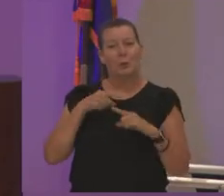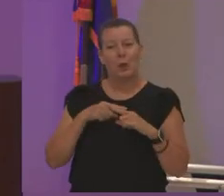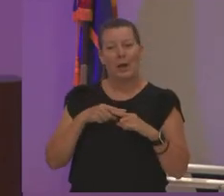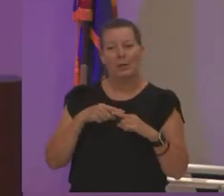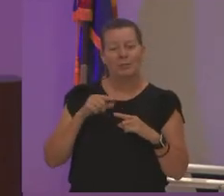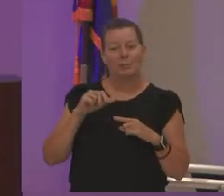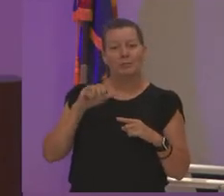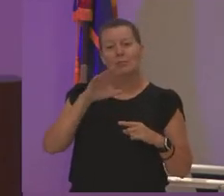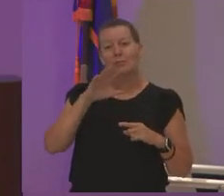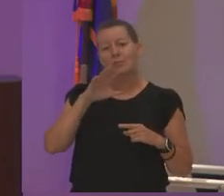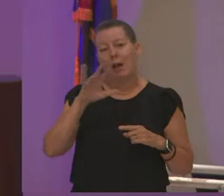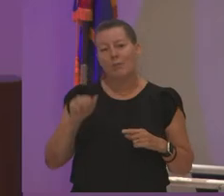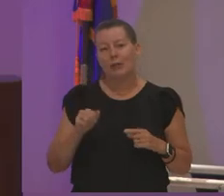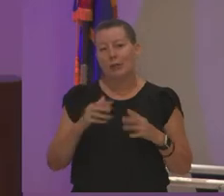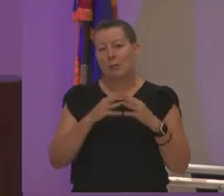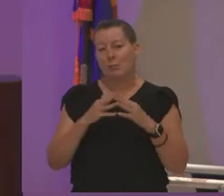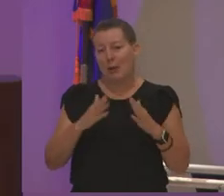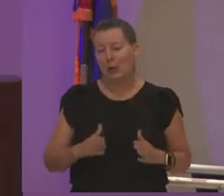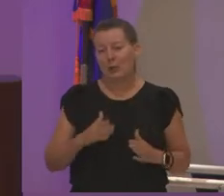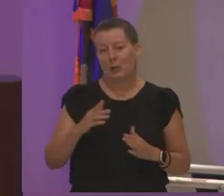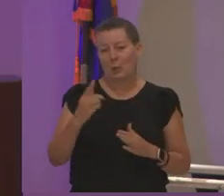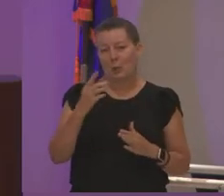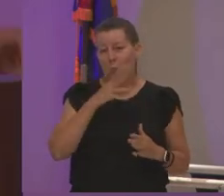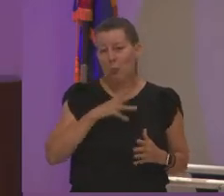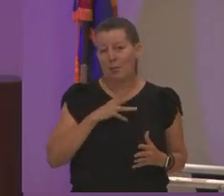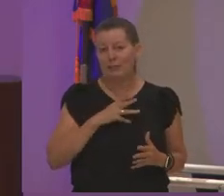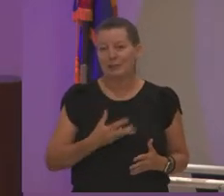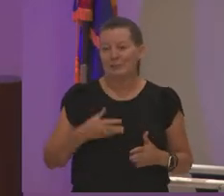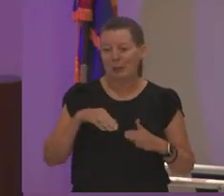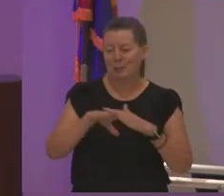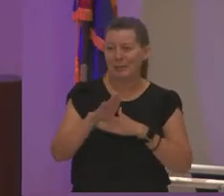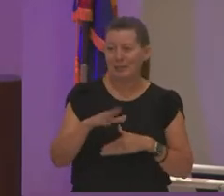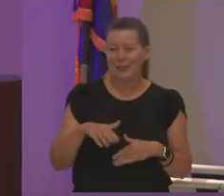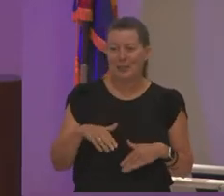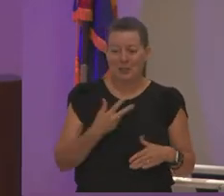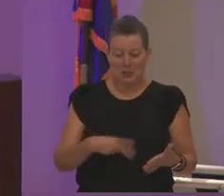i am the first right so i know that she got up she was like oh my god the president came through and